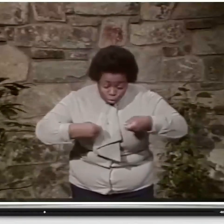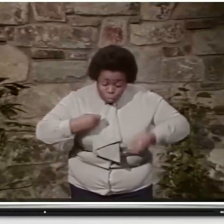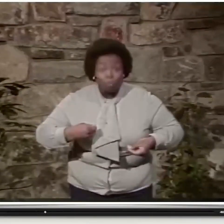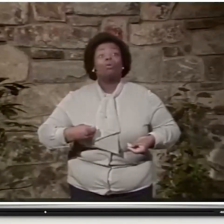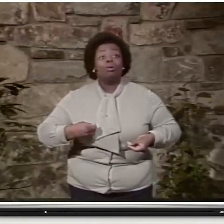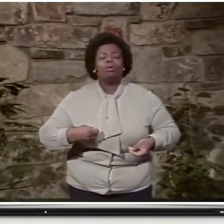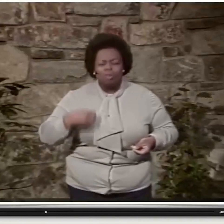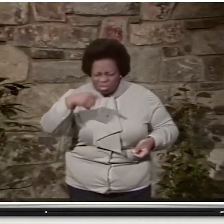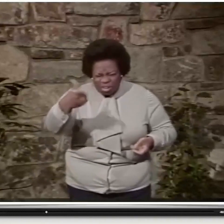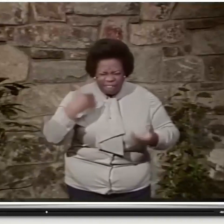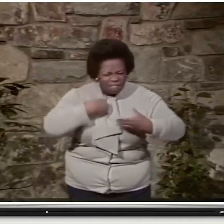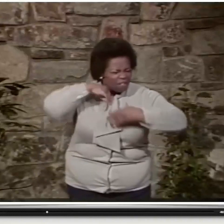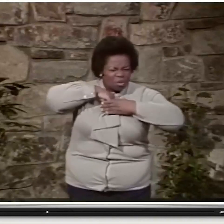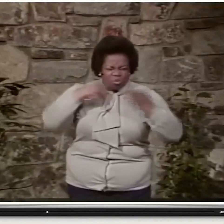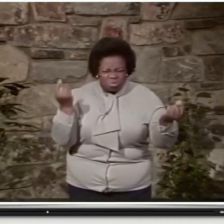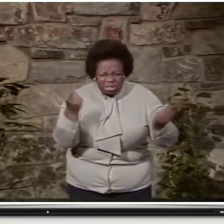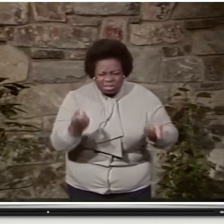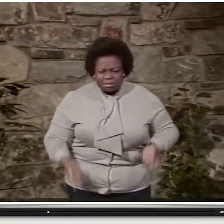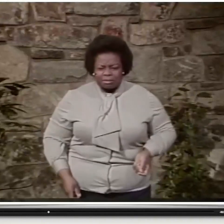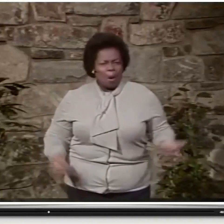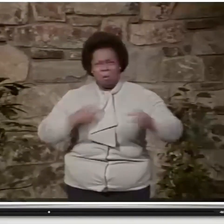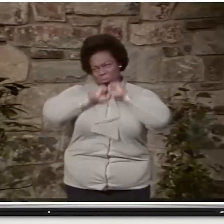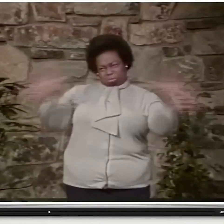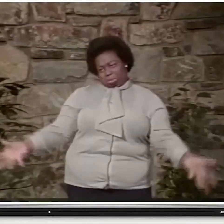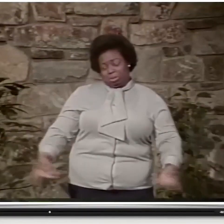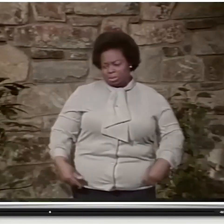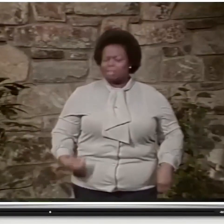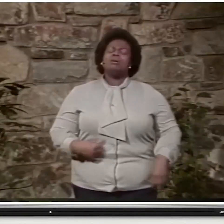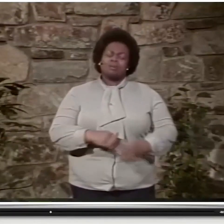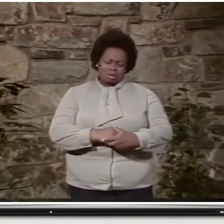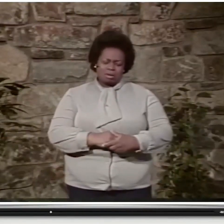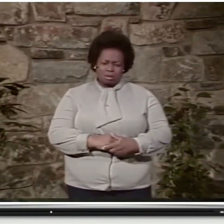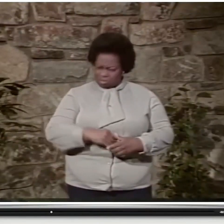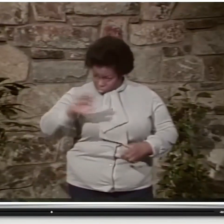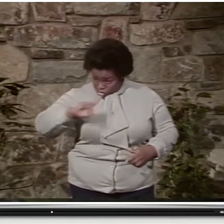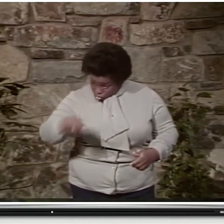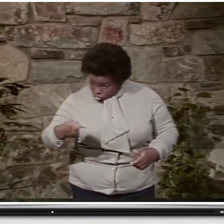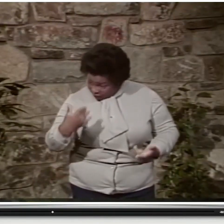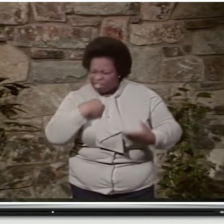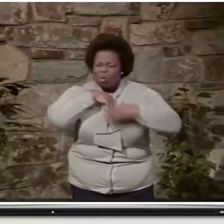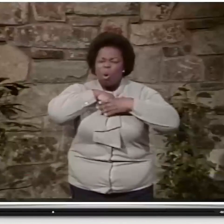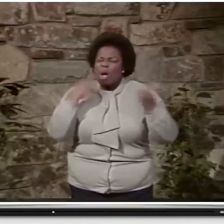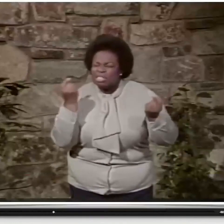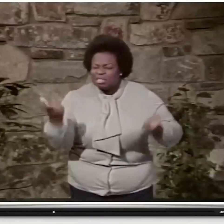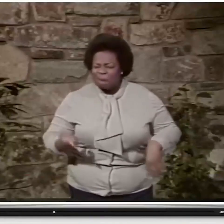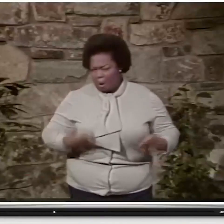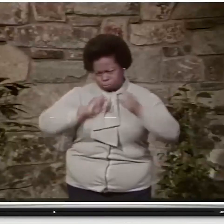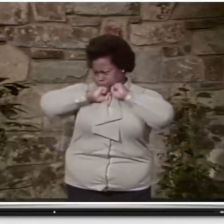So finally, as we were eating, I said, what do you got in your shirt there? Oh, nothing. Really? Are you sure? What's-- come on.